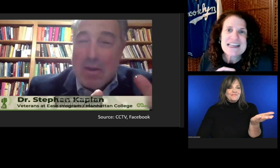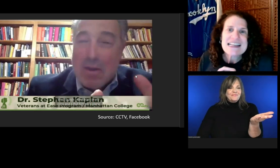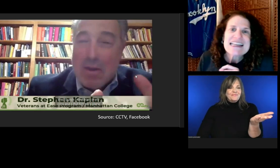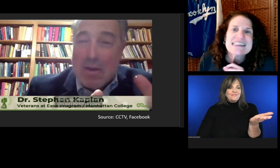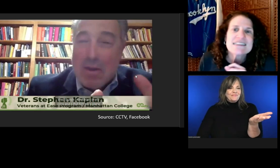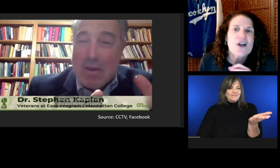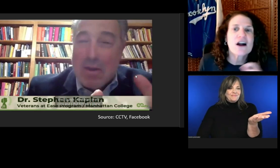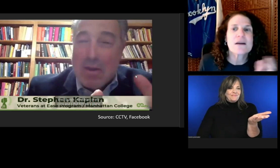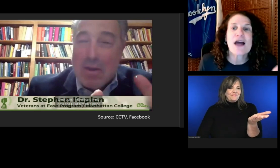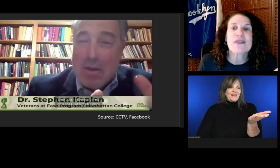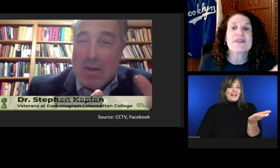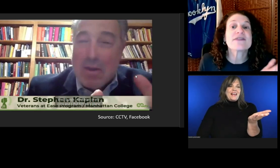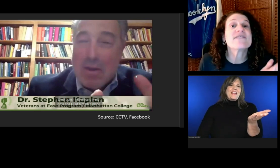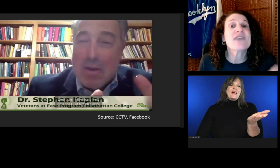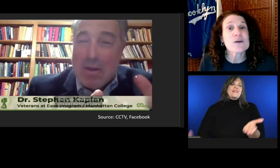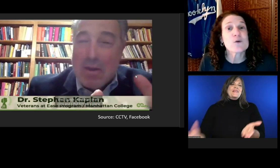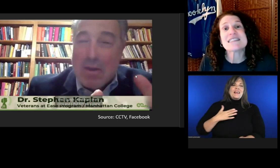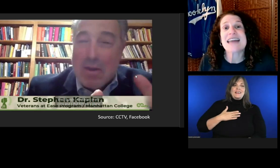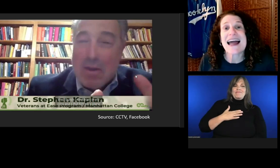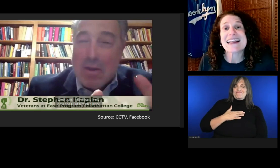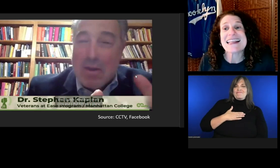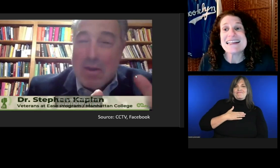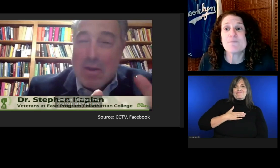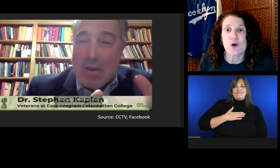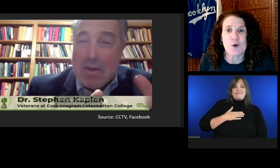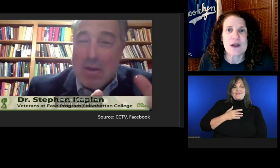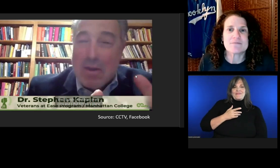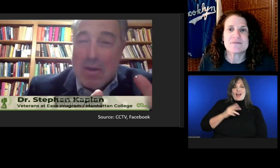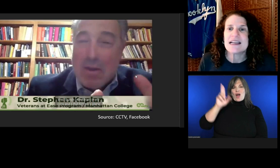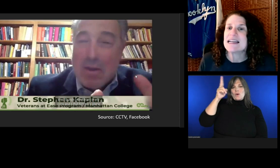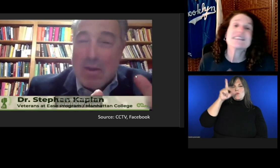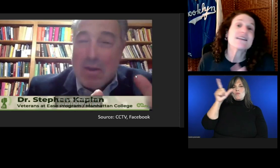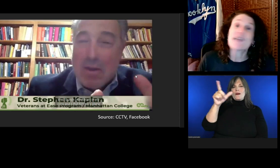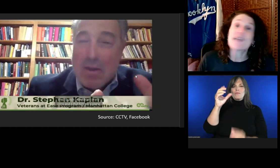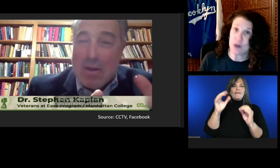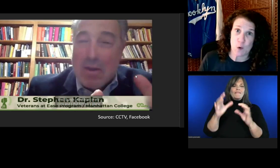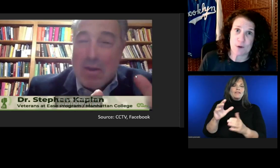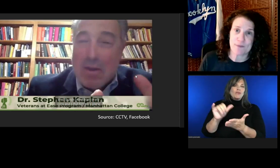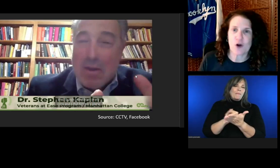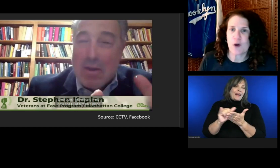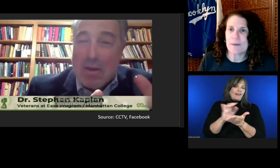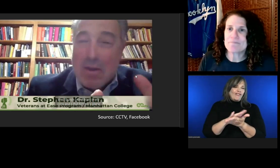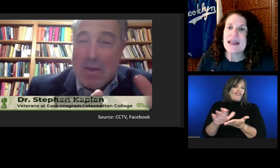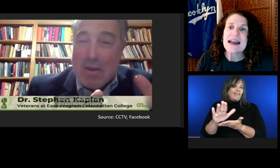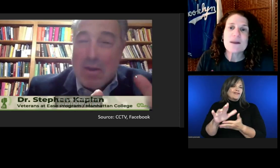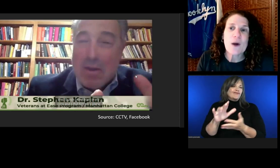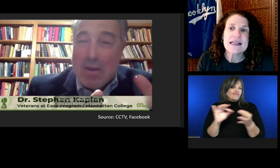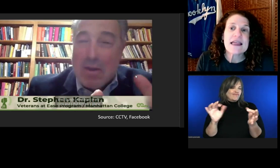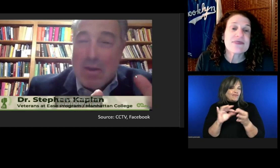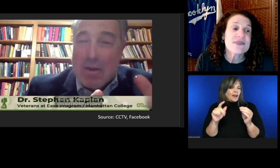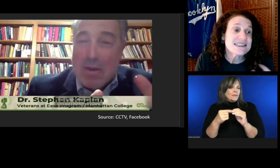He's talking about the Veterans at Ease program. It's a very cool program.